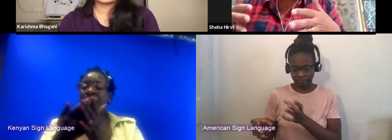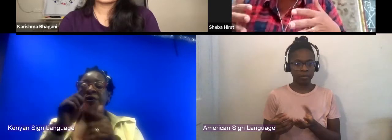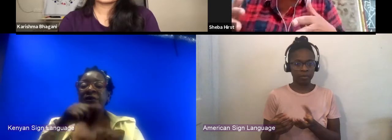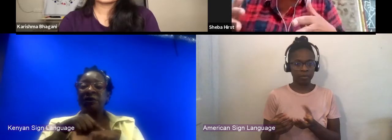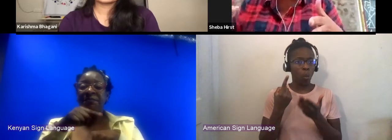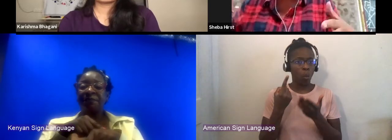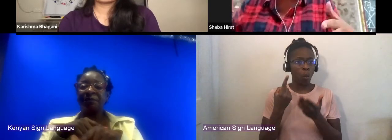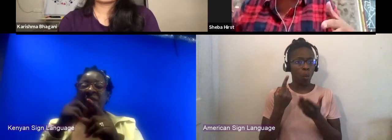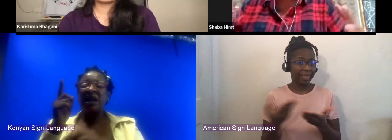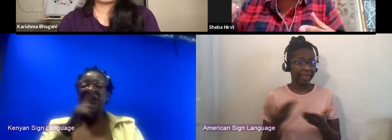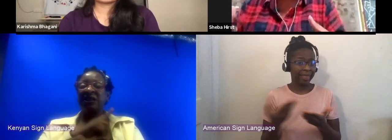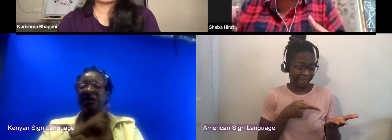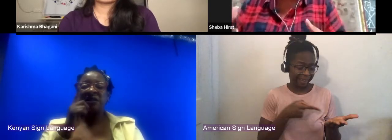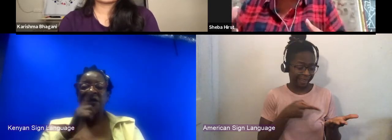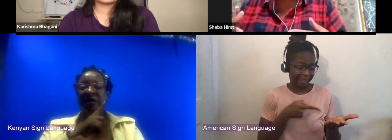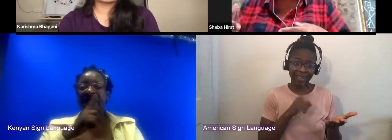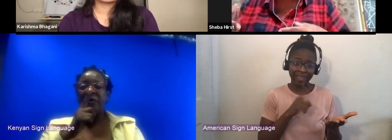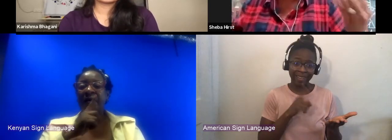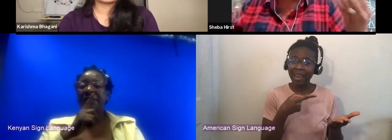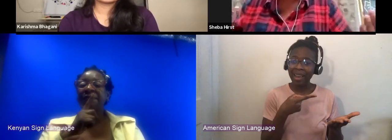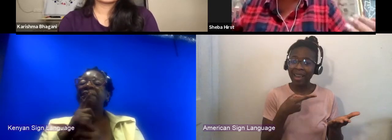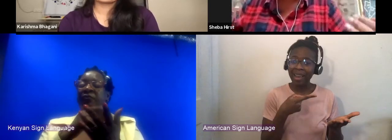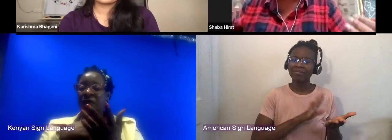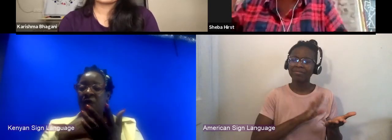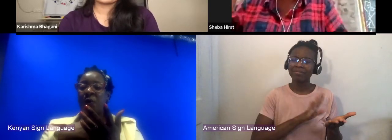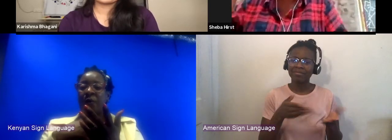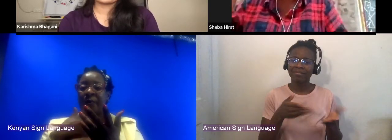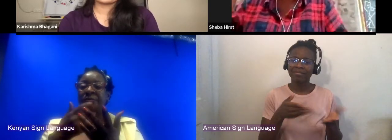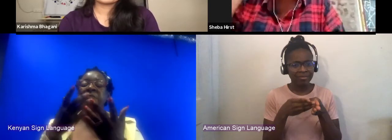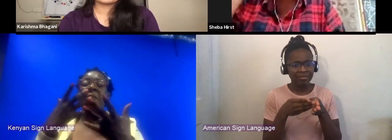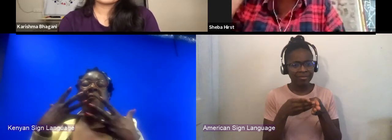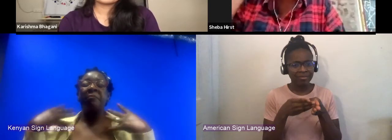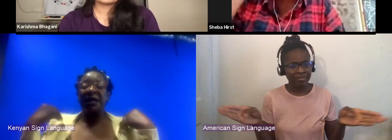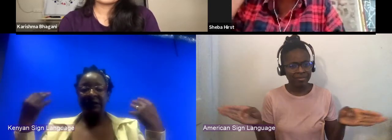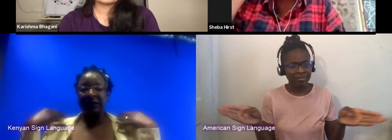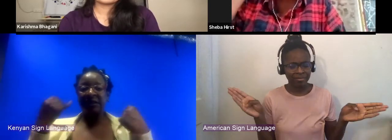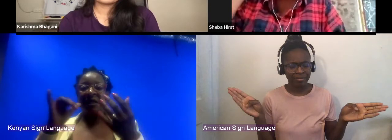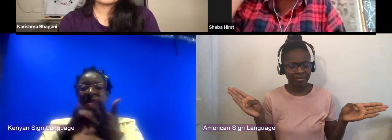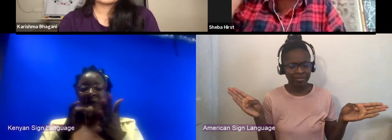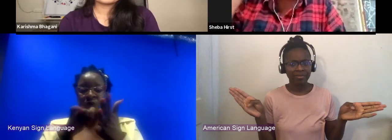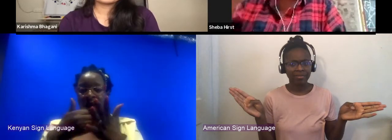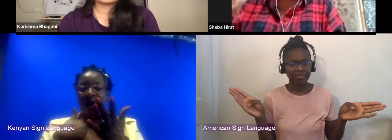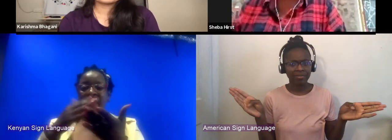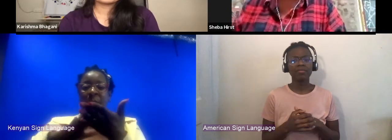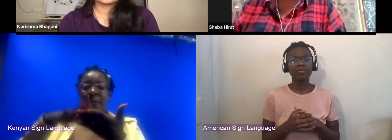the practices that we specialized in which I think is modeled that exists elsewhere in the world, but by necessity